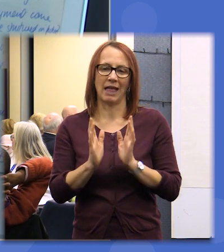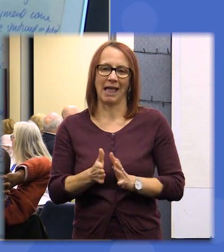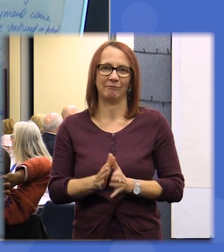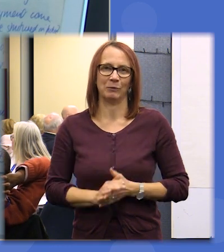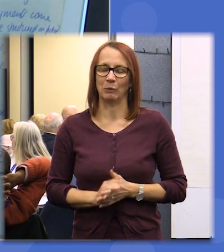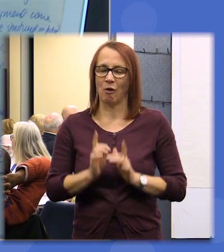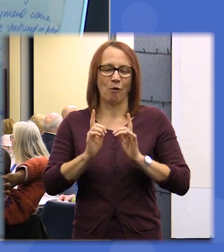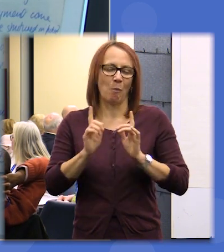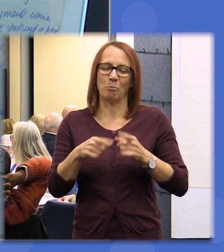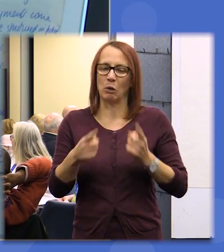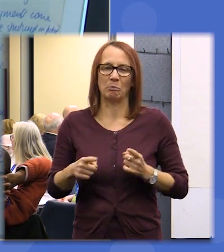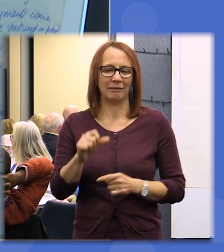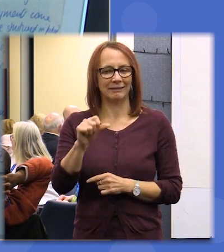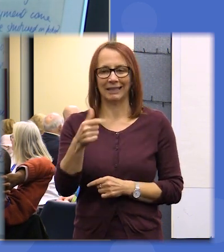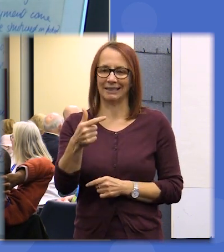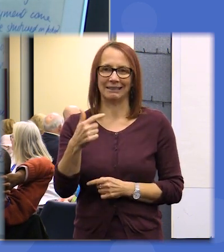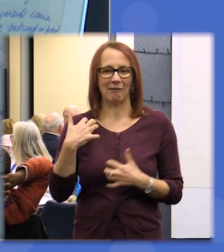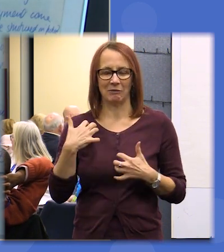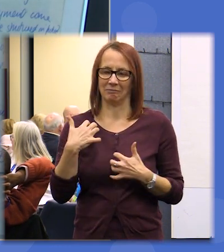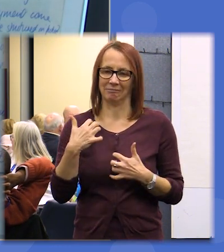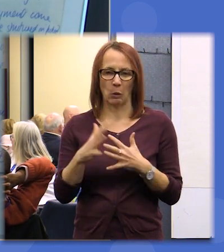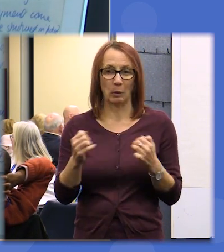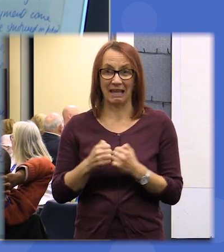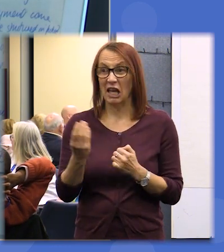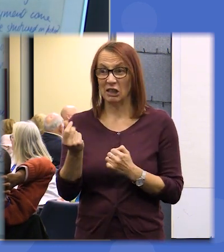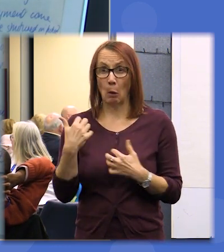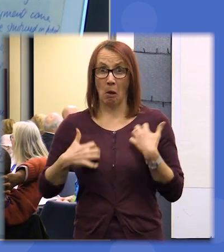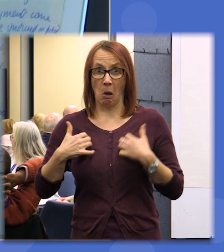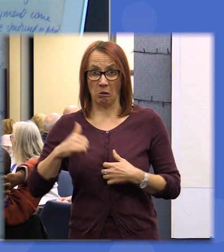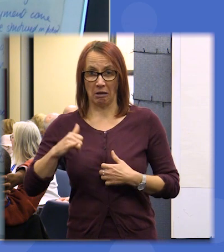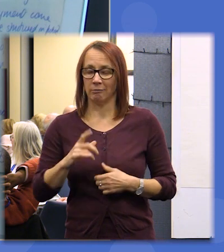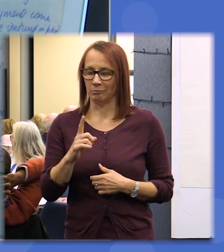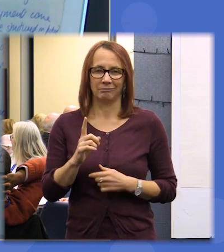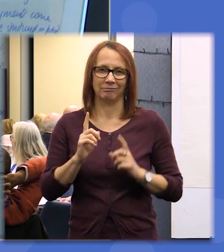weekend's despite obvious enthusiasm in the room and we've got it we've got four